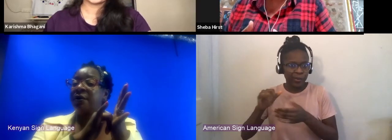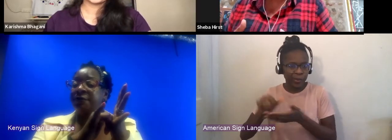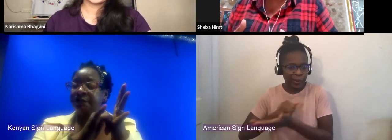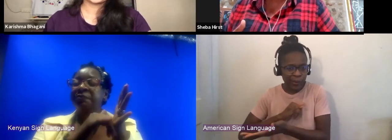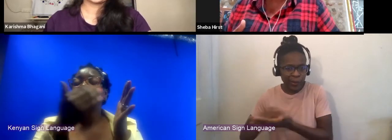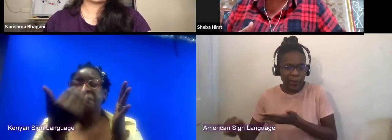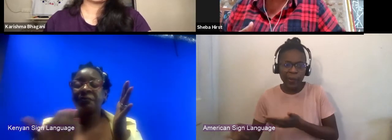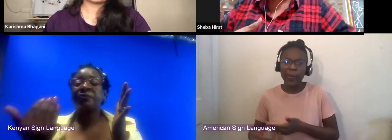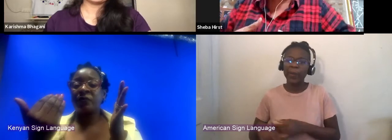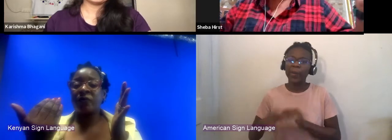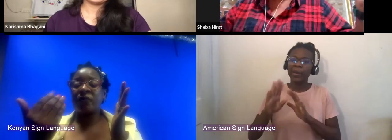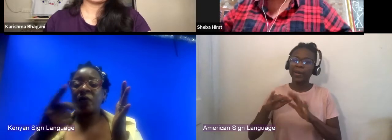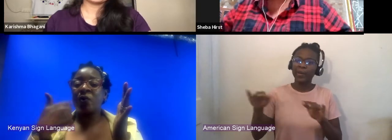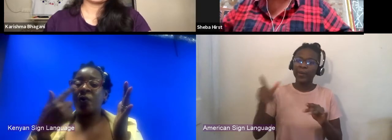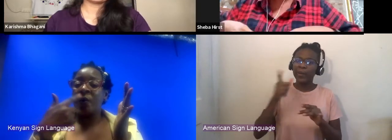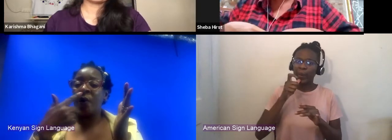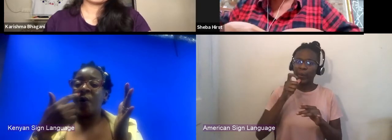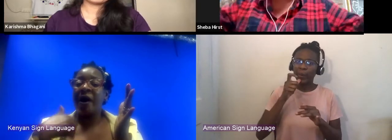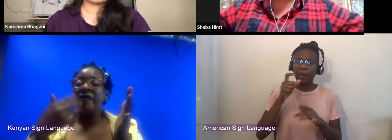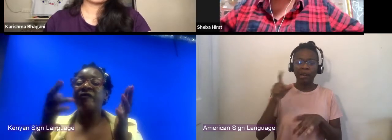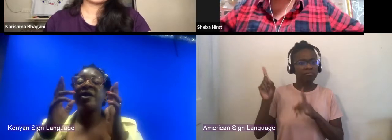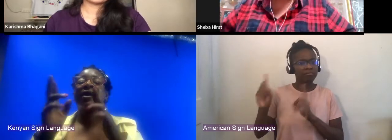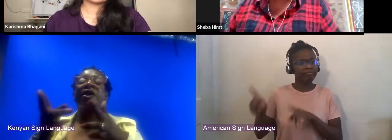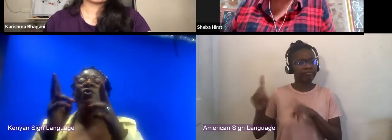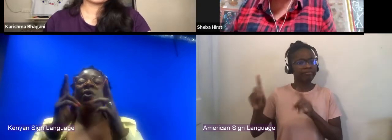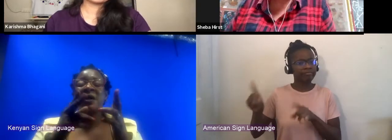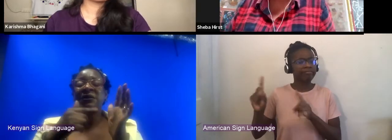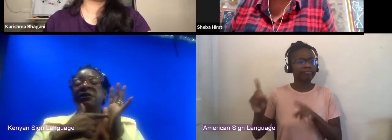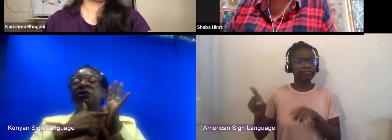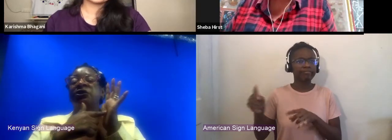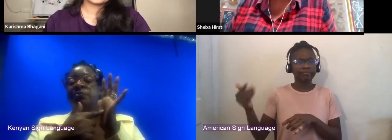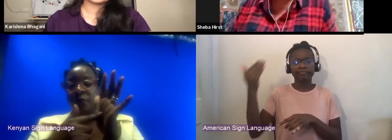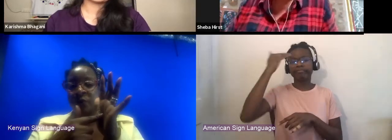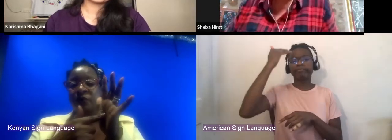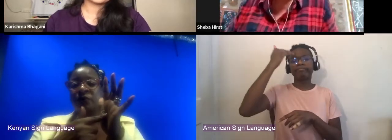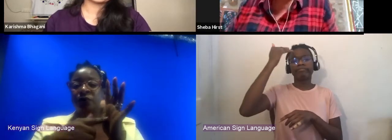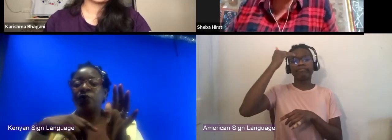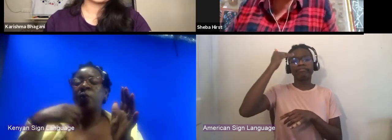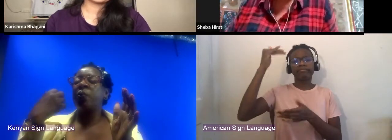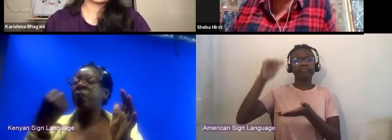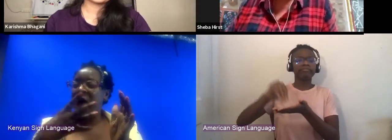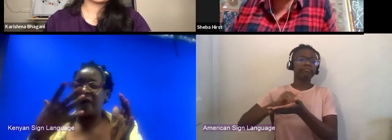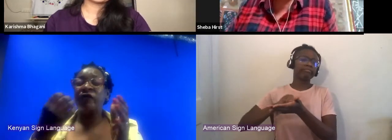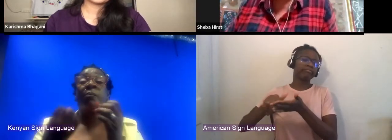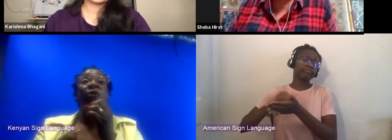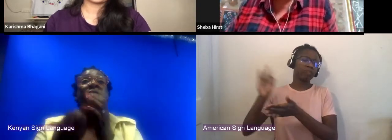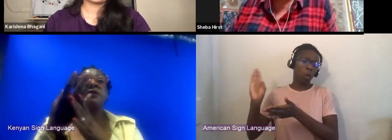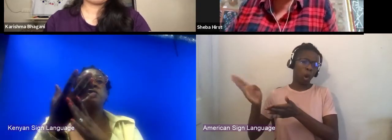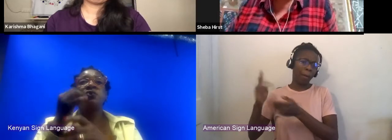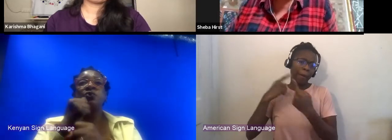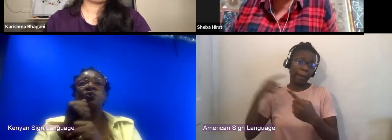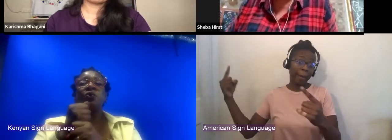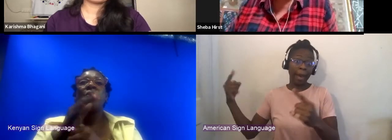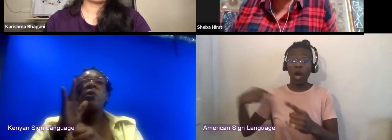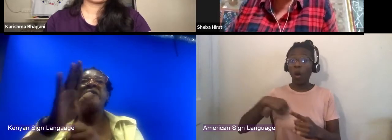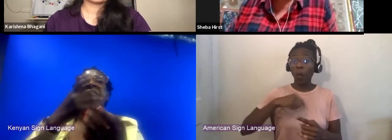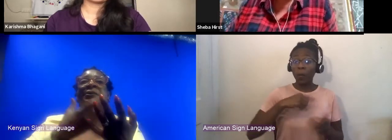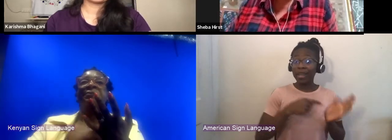who have regularly exposed to like a grand and wonderful productions and to be able to hold our own in that space was quite a powerful experience for everybody.